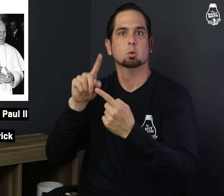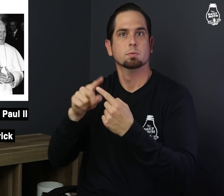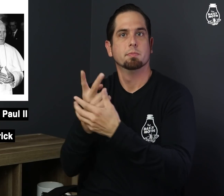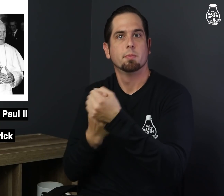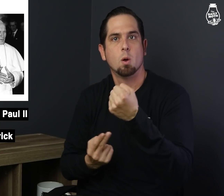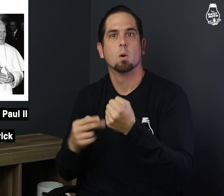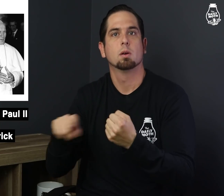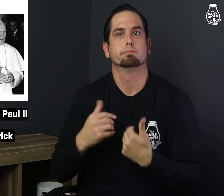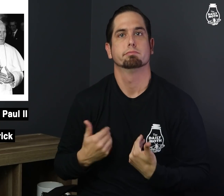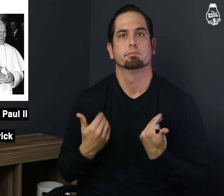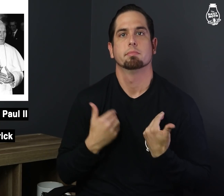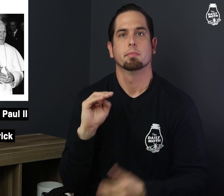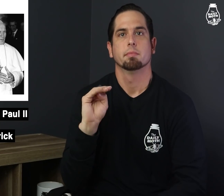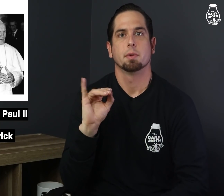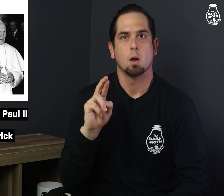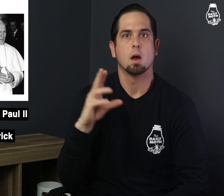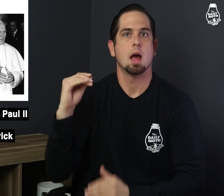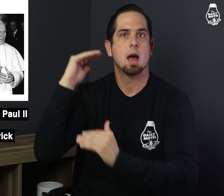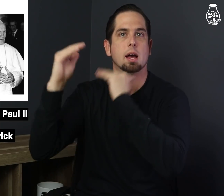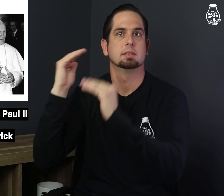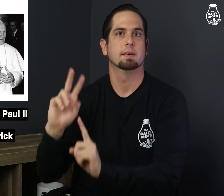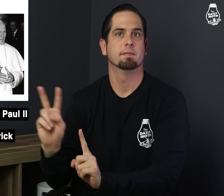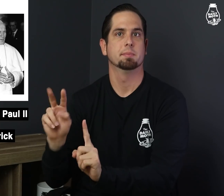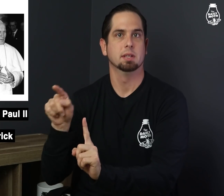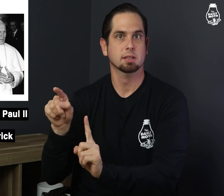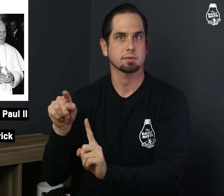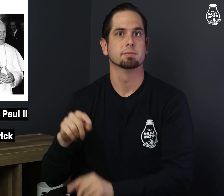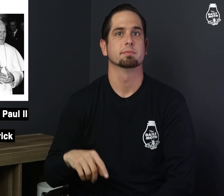both minor and adult victims.